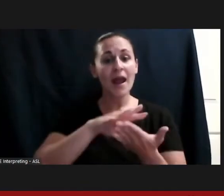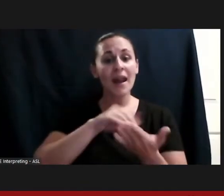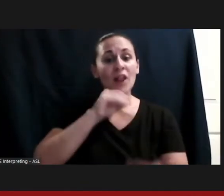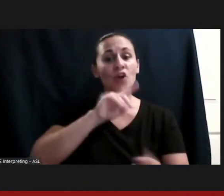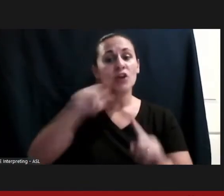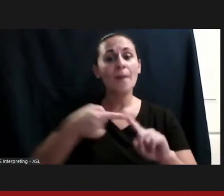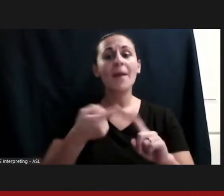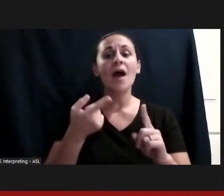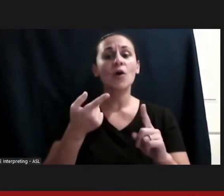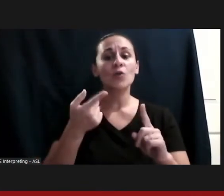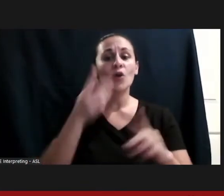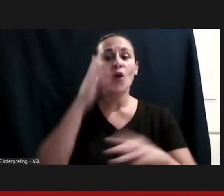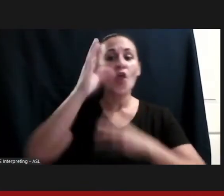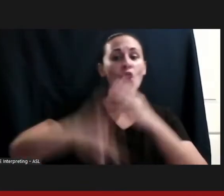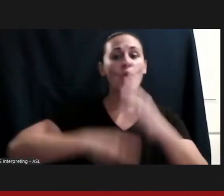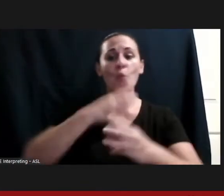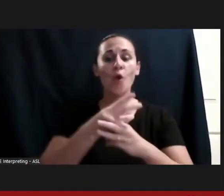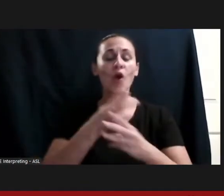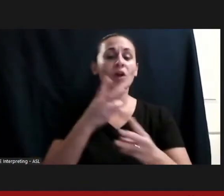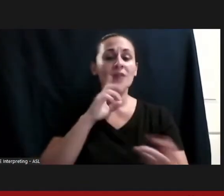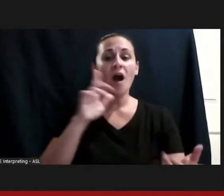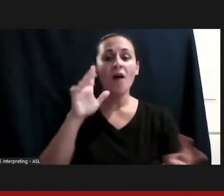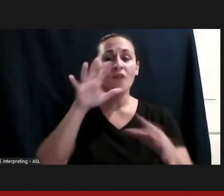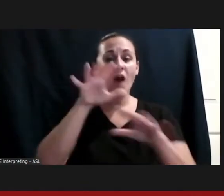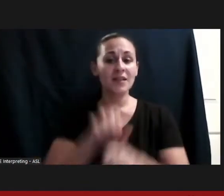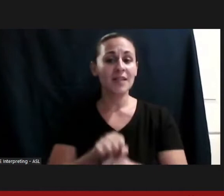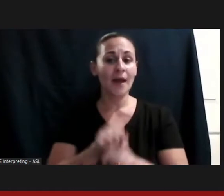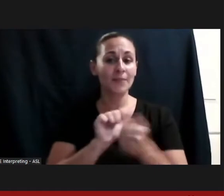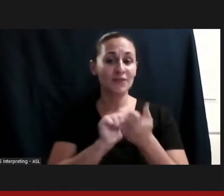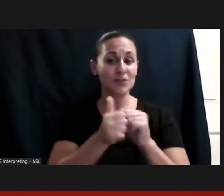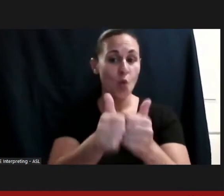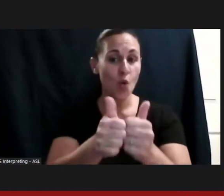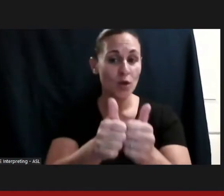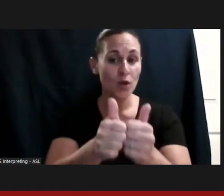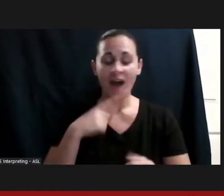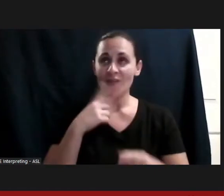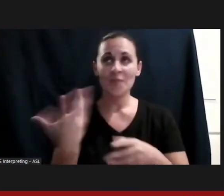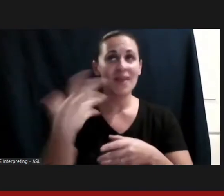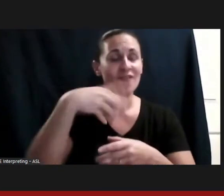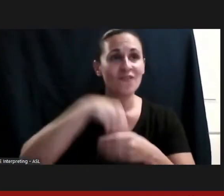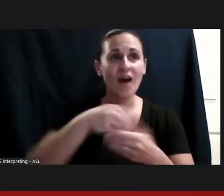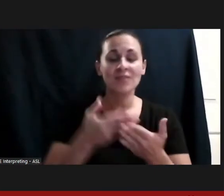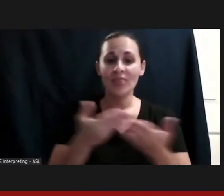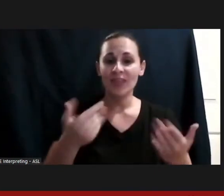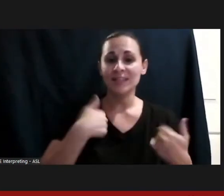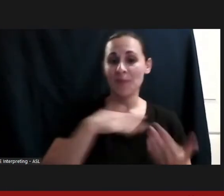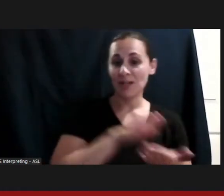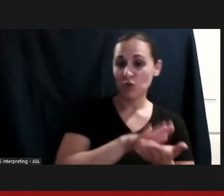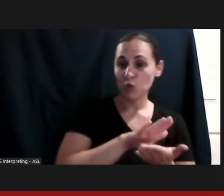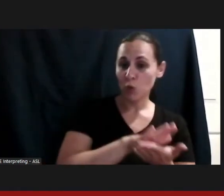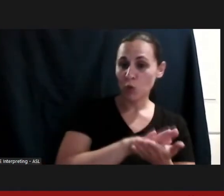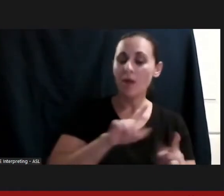Prior to that I got involved in many things in my school, but they were all fairly sedentary.